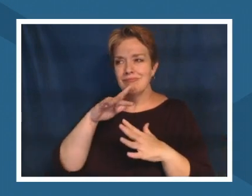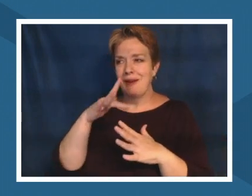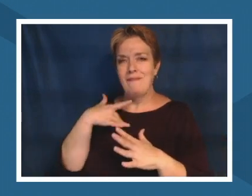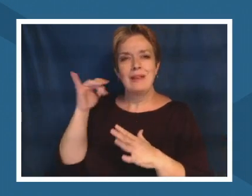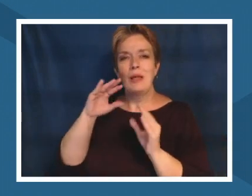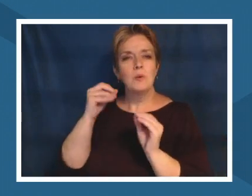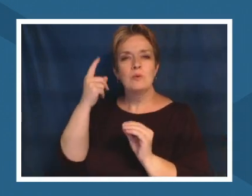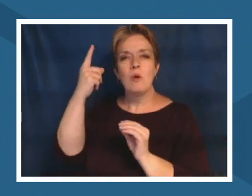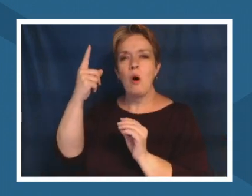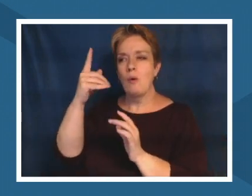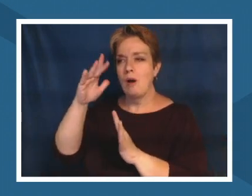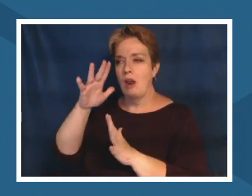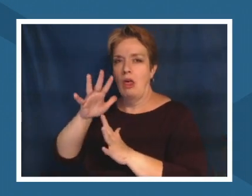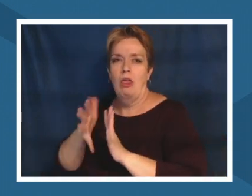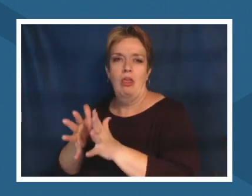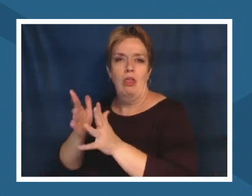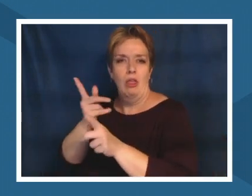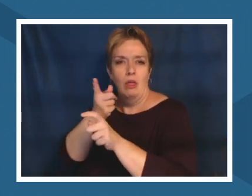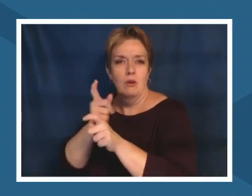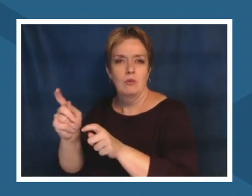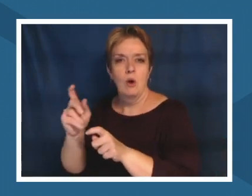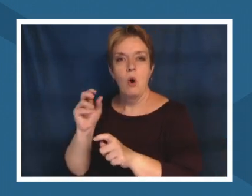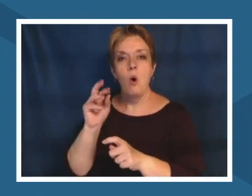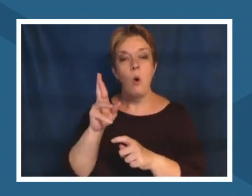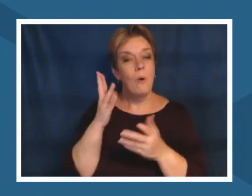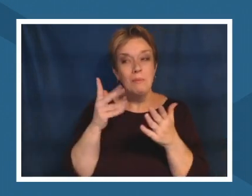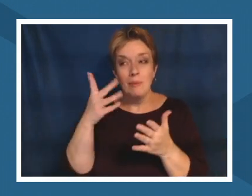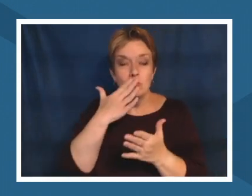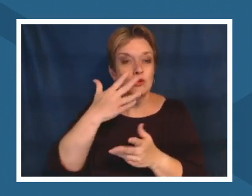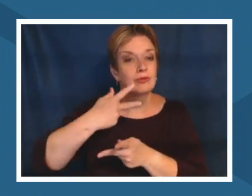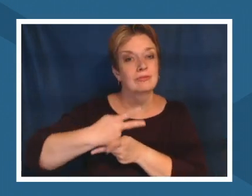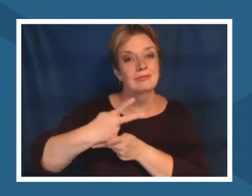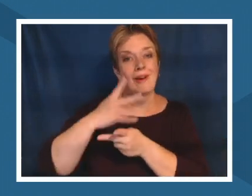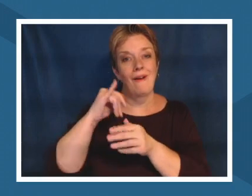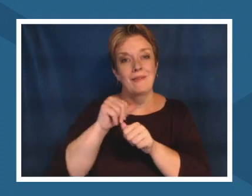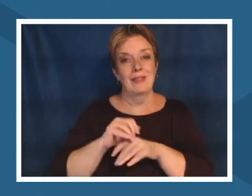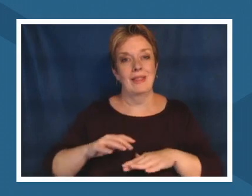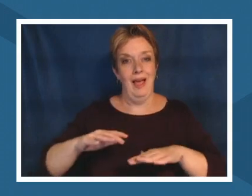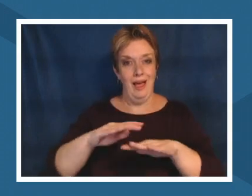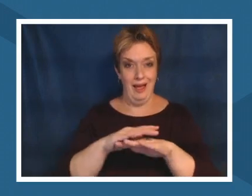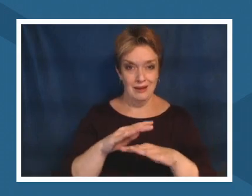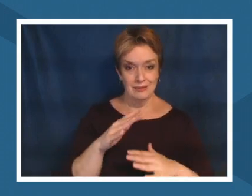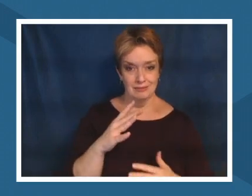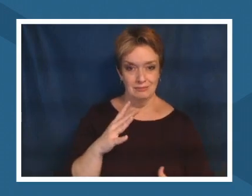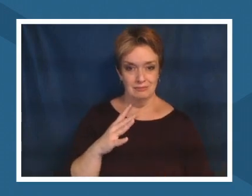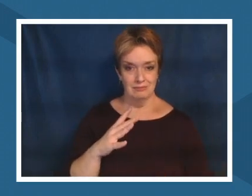but the truth of the matter is that most